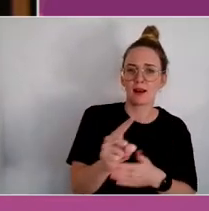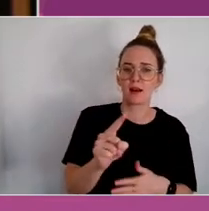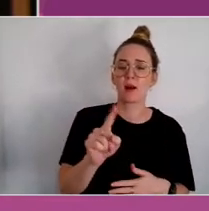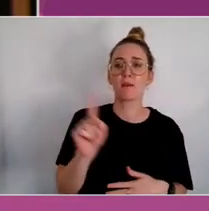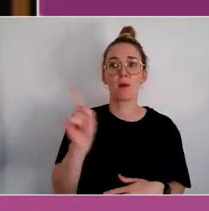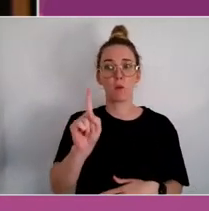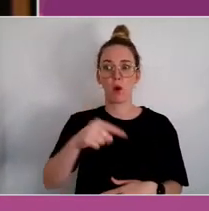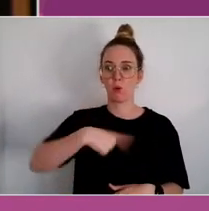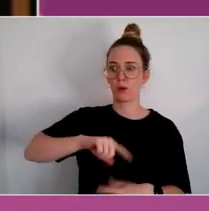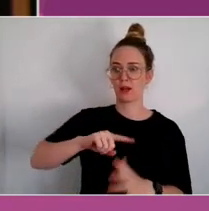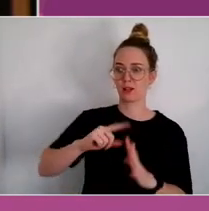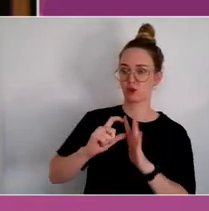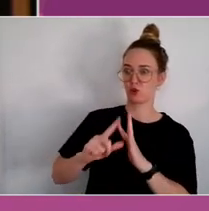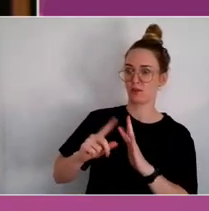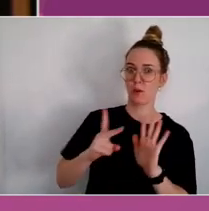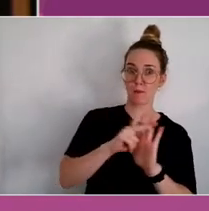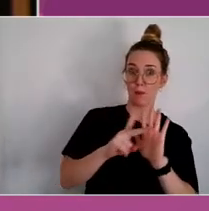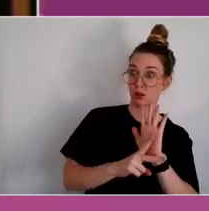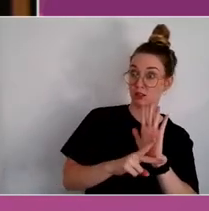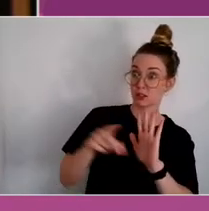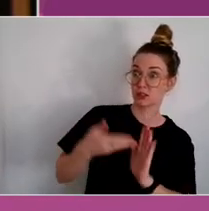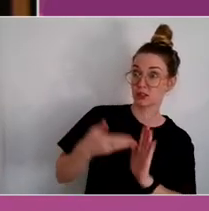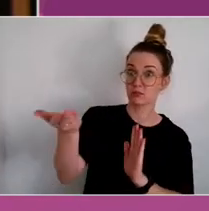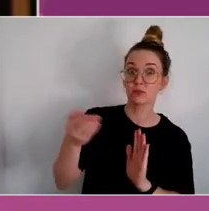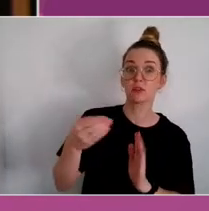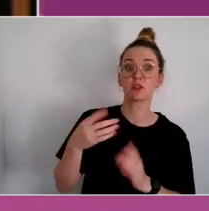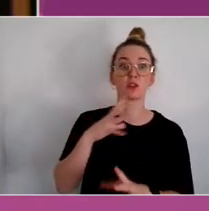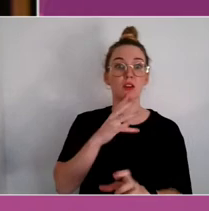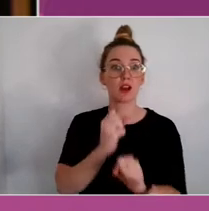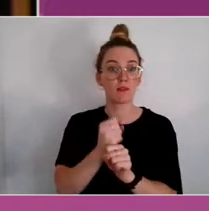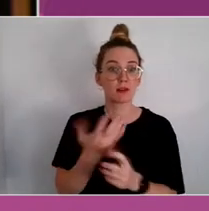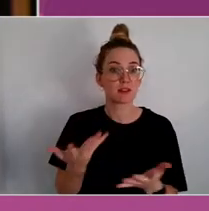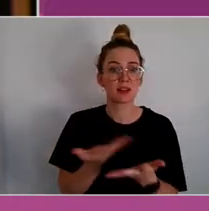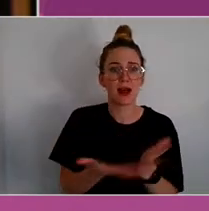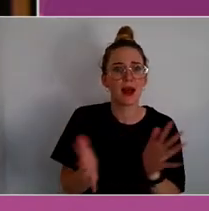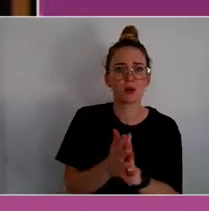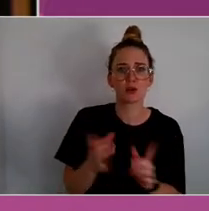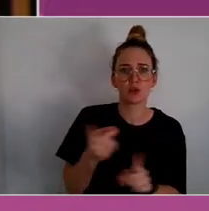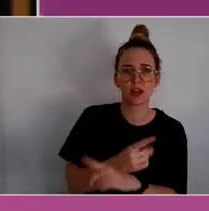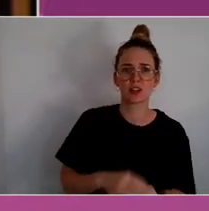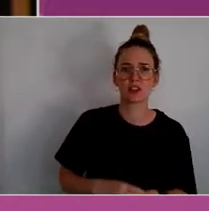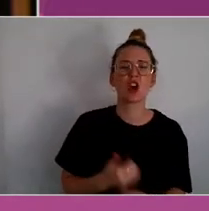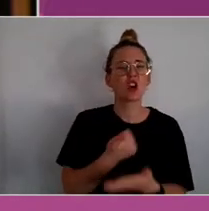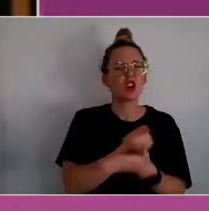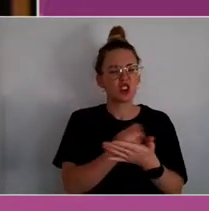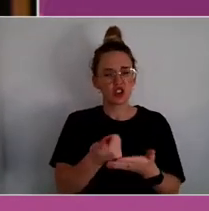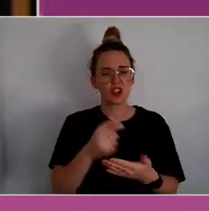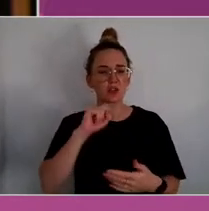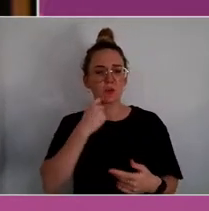happen as a bit a by-product to a contract or a program or a funding objective.